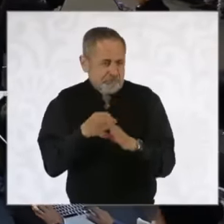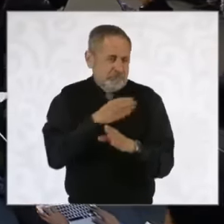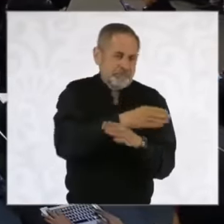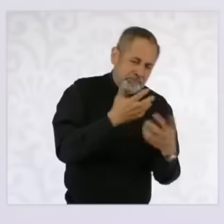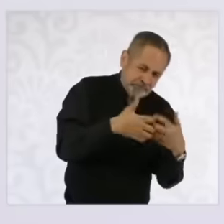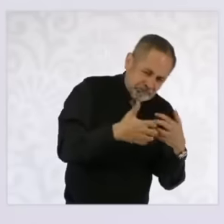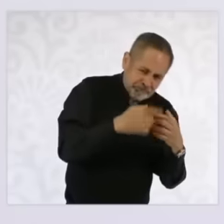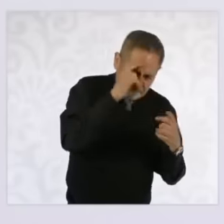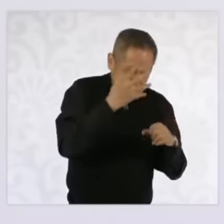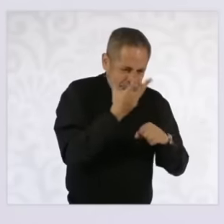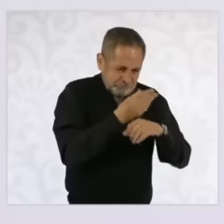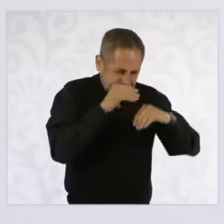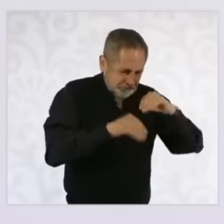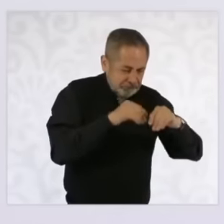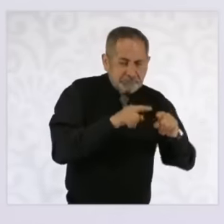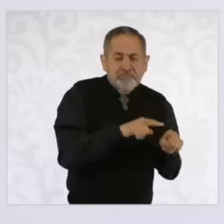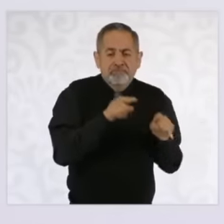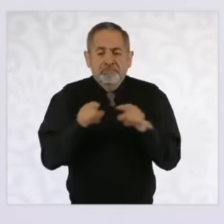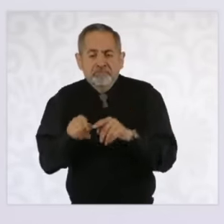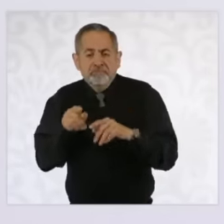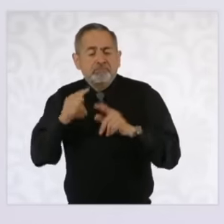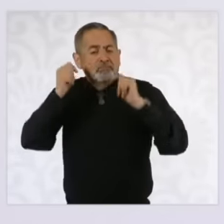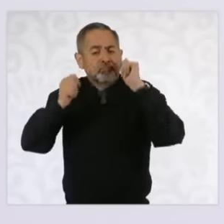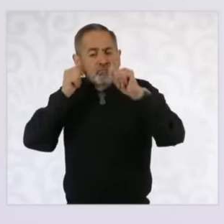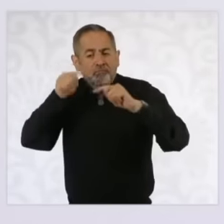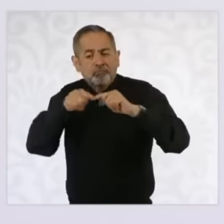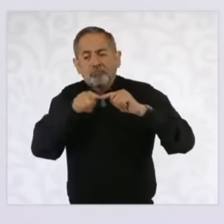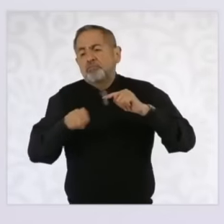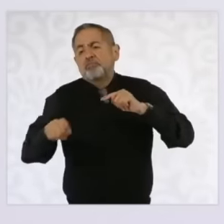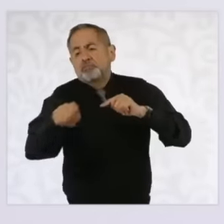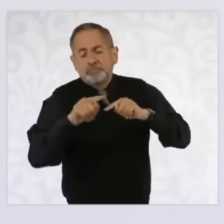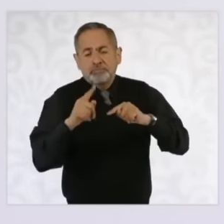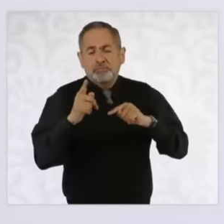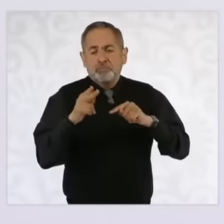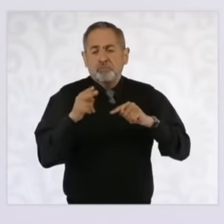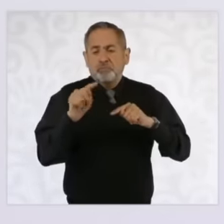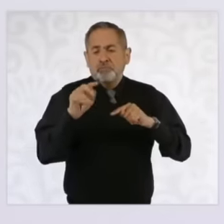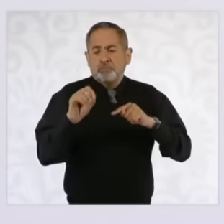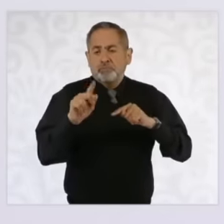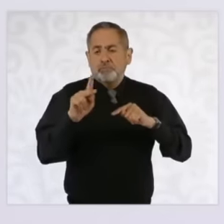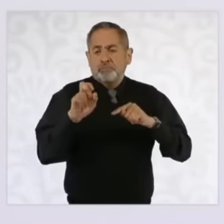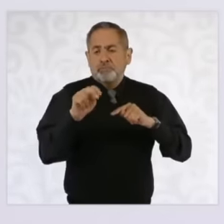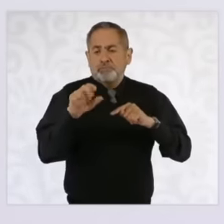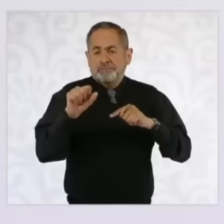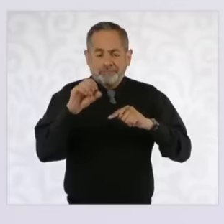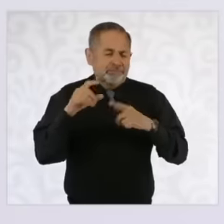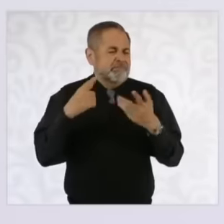of a tourist plan towards Puerto Peñasco uh There are several projects that are proposed we